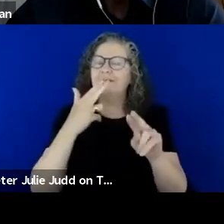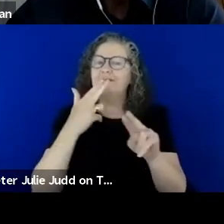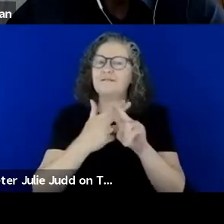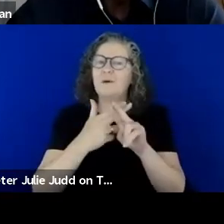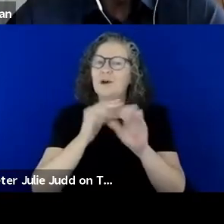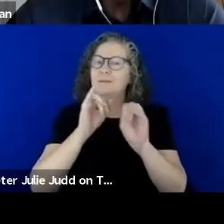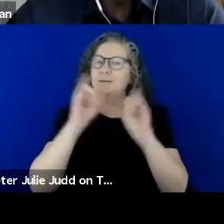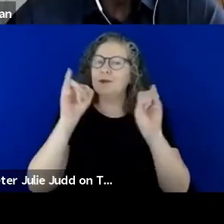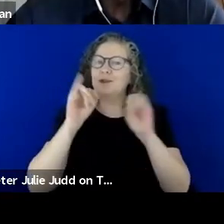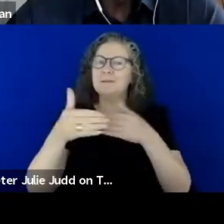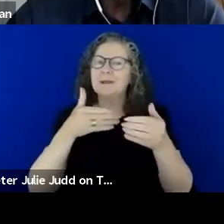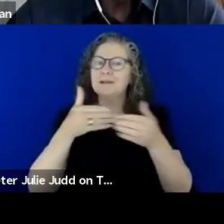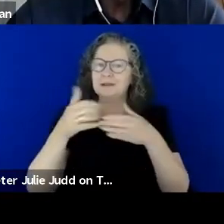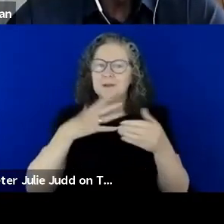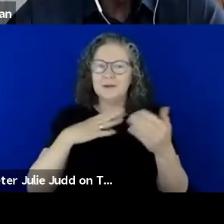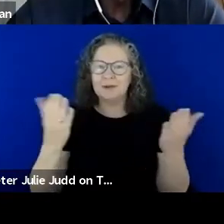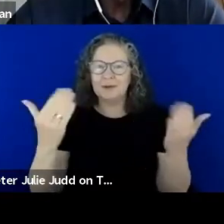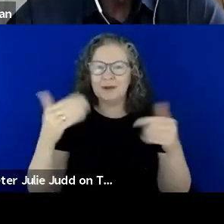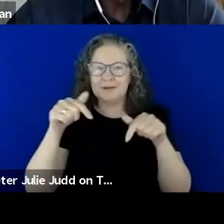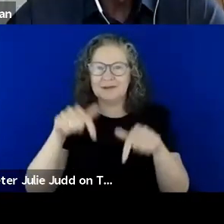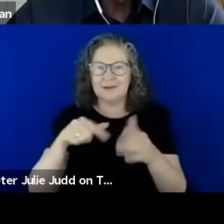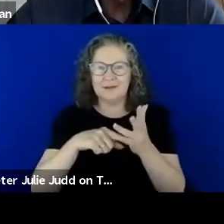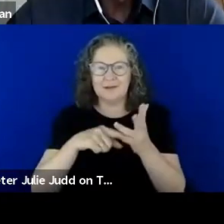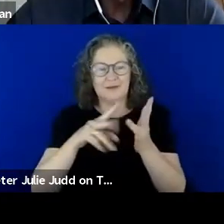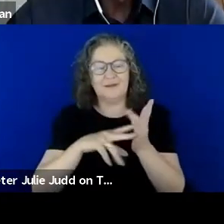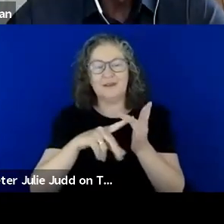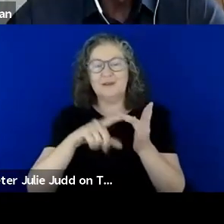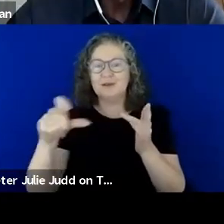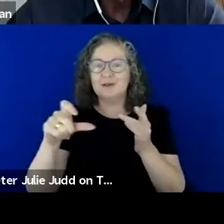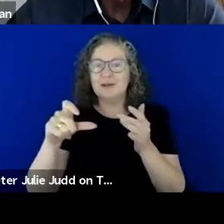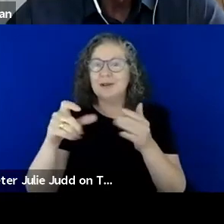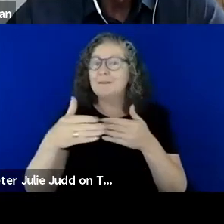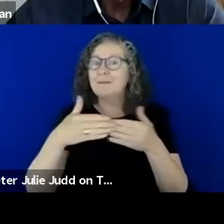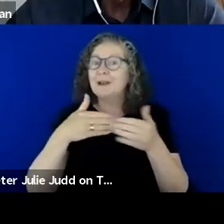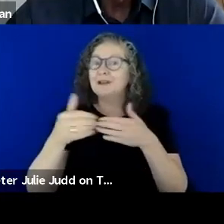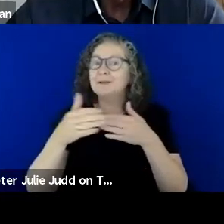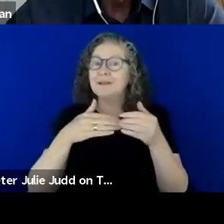this morning to Victoria's Emergency Management Inclusion and Diversity group International Day